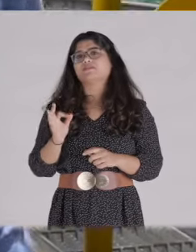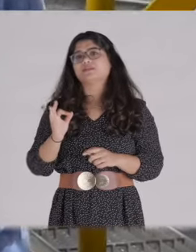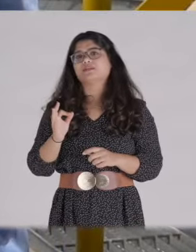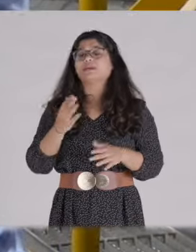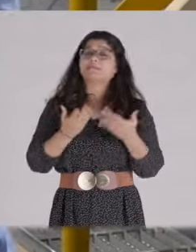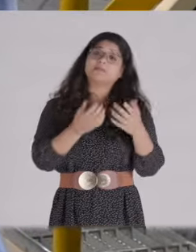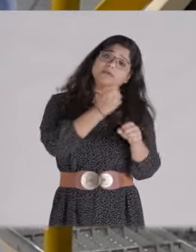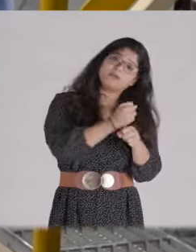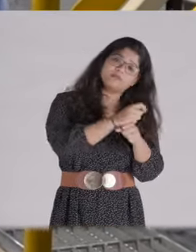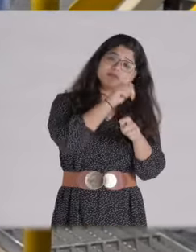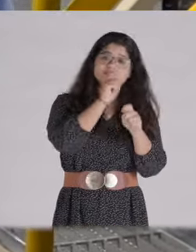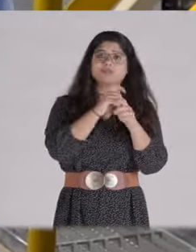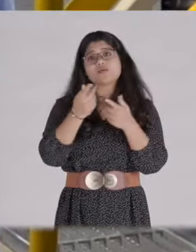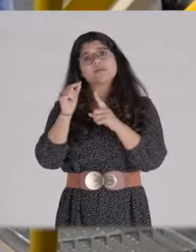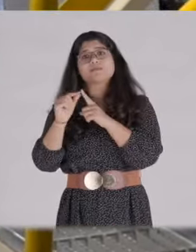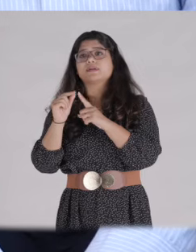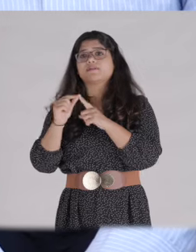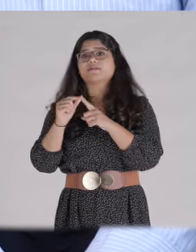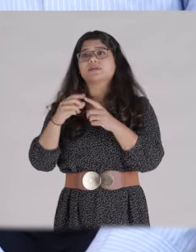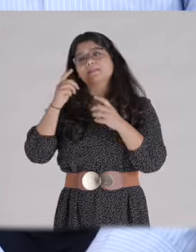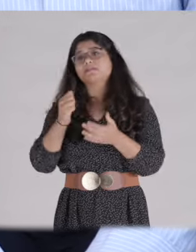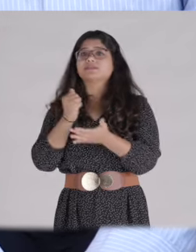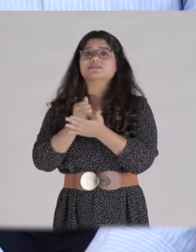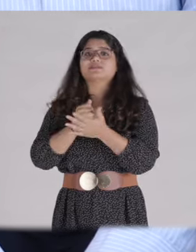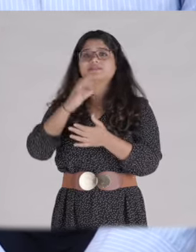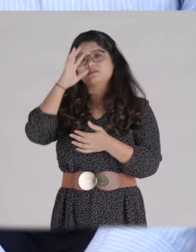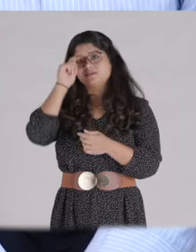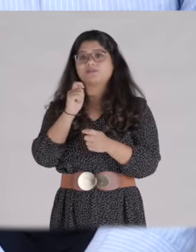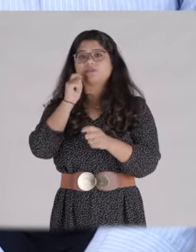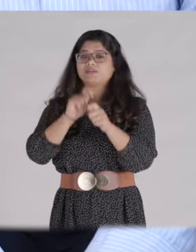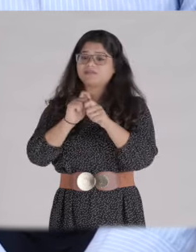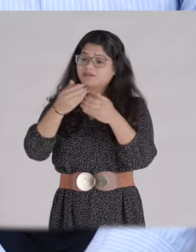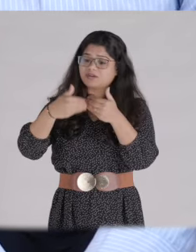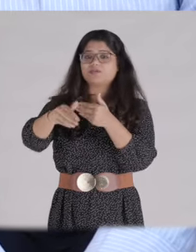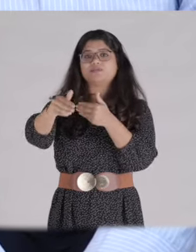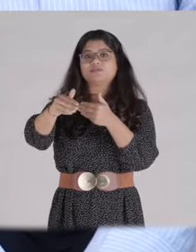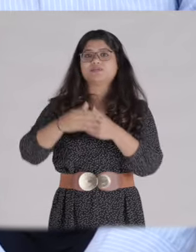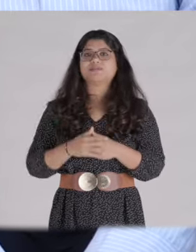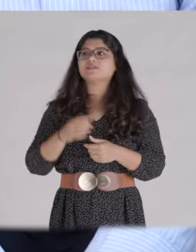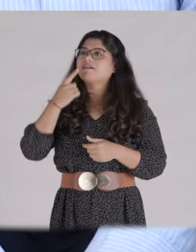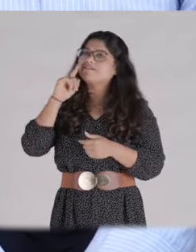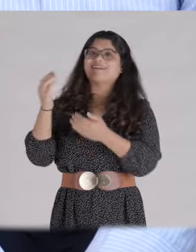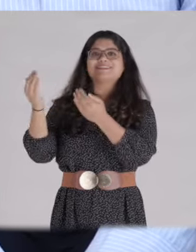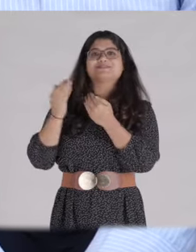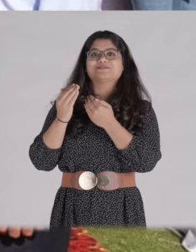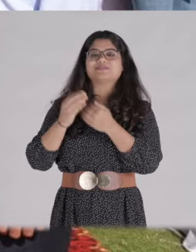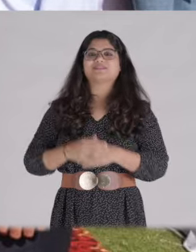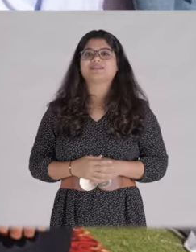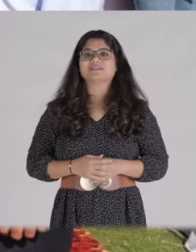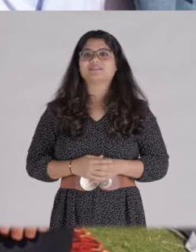Then, Papa understood and supported me. And when there were any doubts I had my biggest supporter, my grandfather.